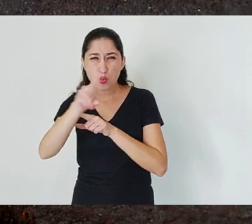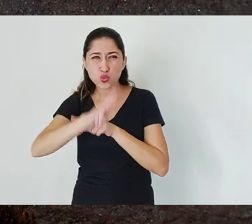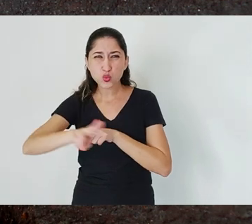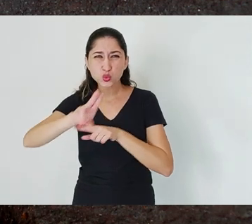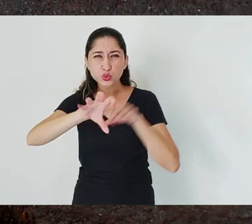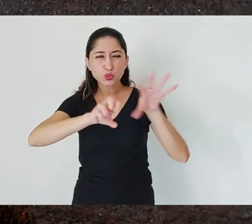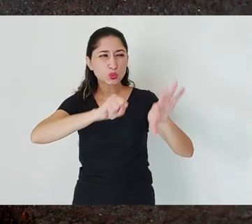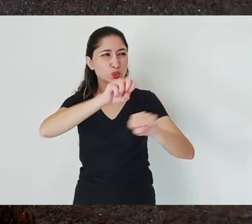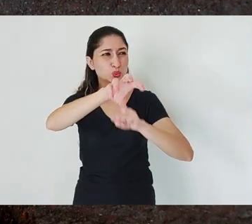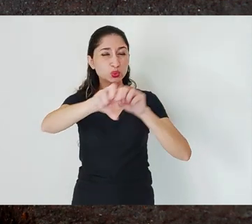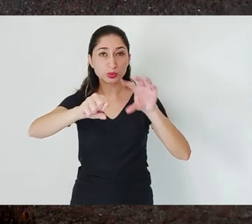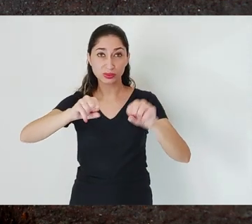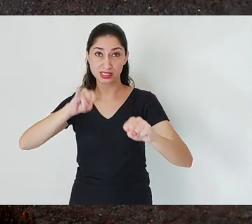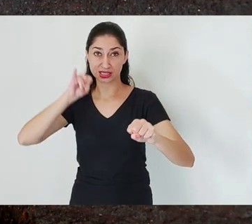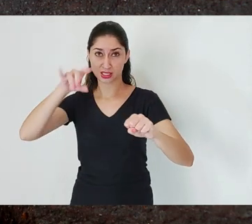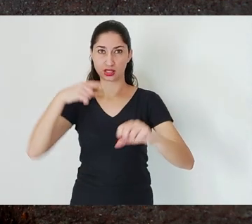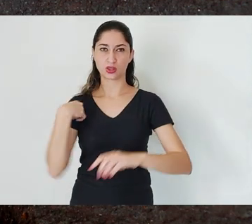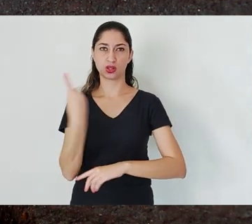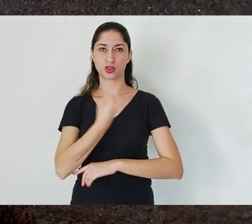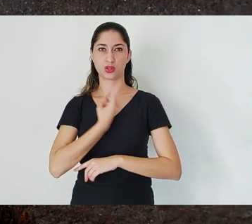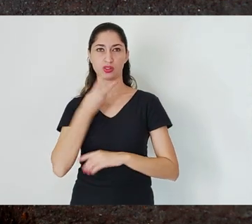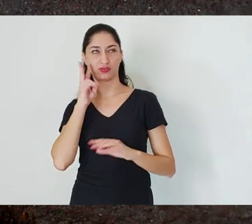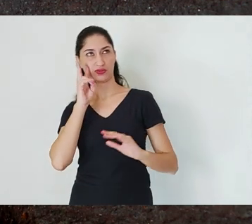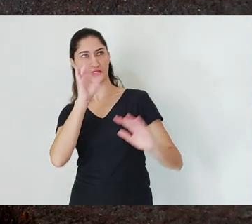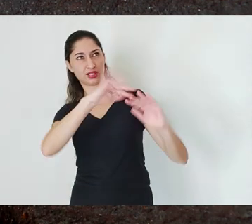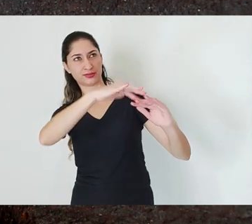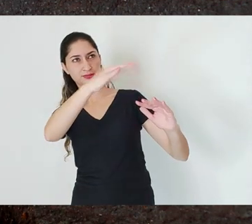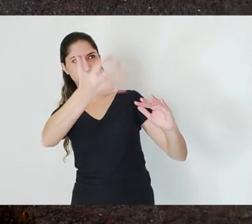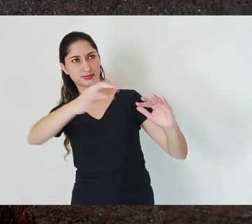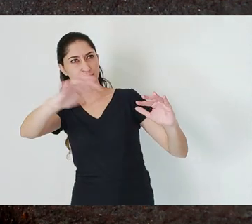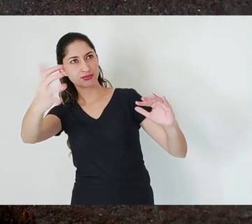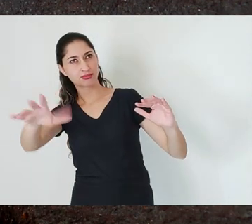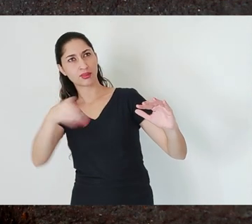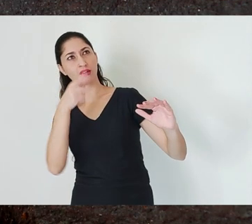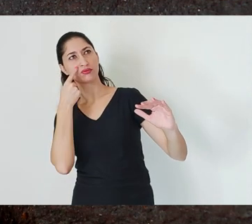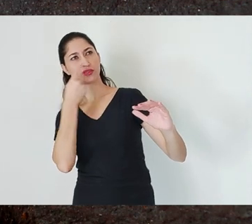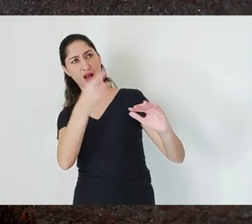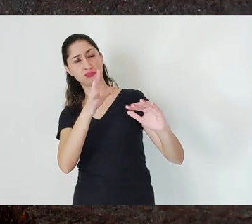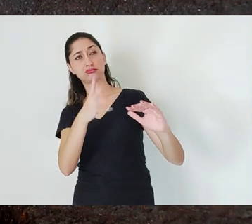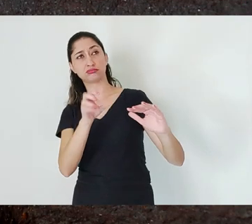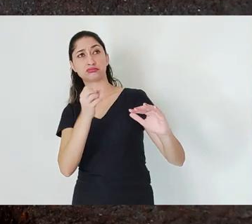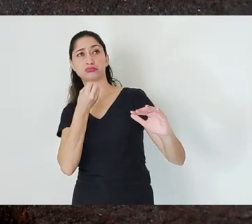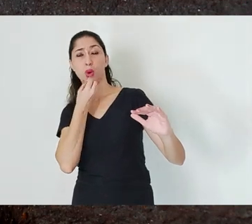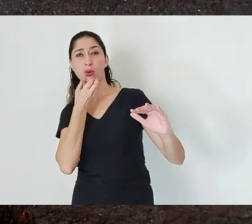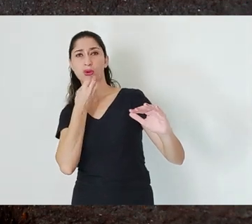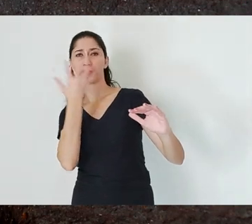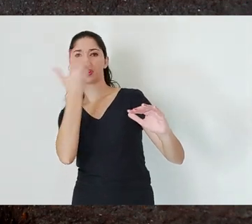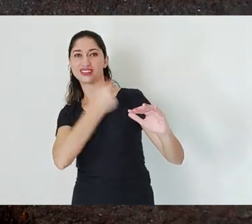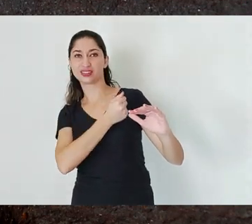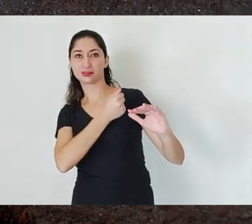you see the damage the iron ore mining